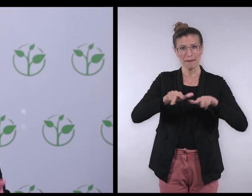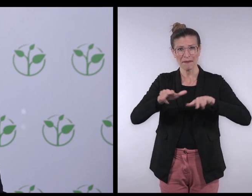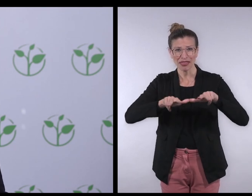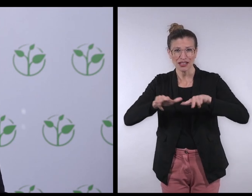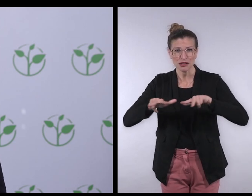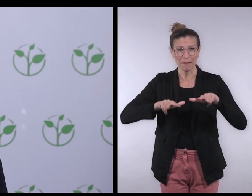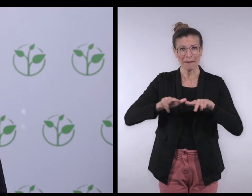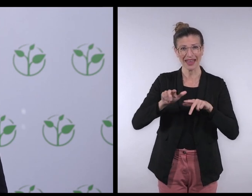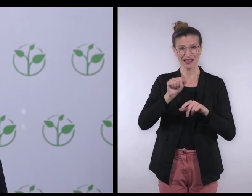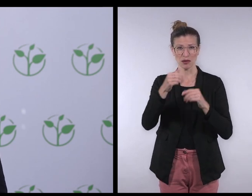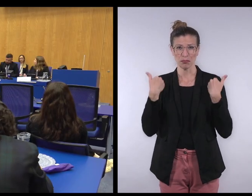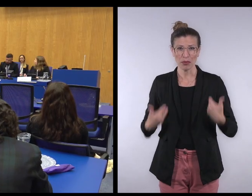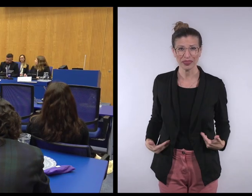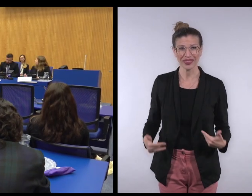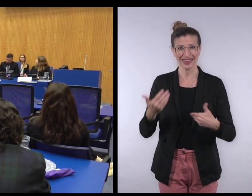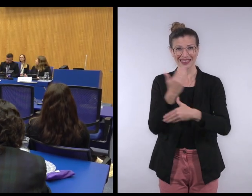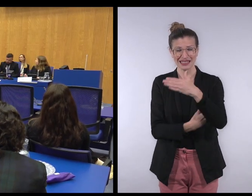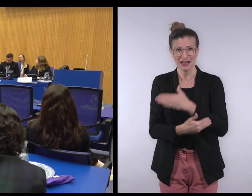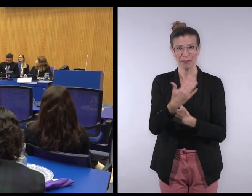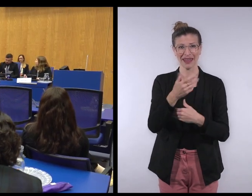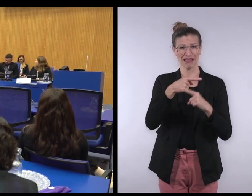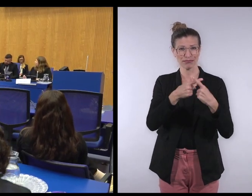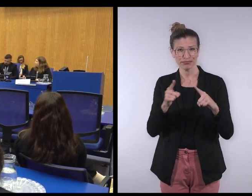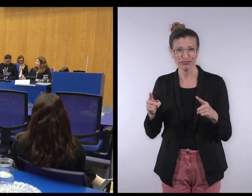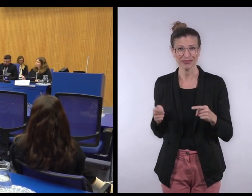such as election management bodies, disability rights organizations,